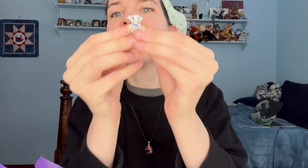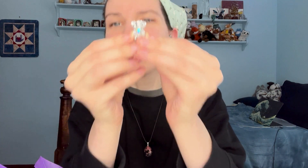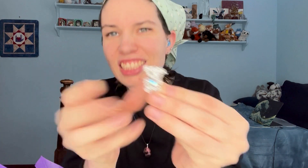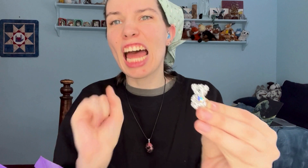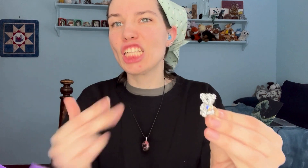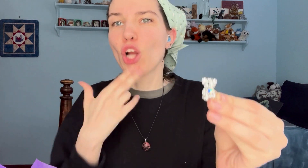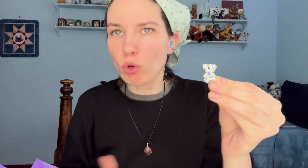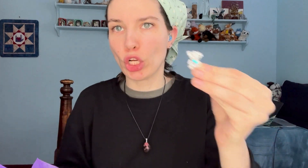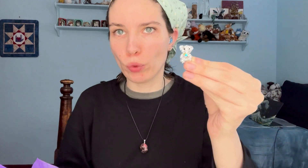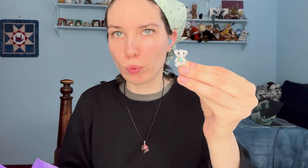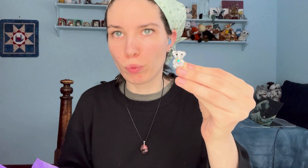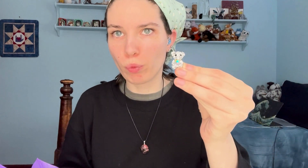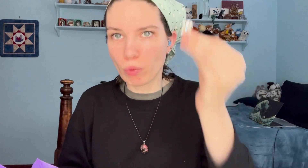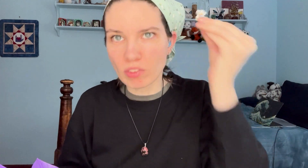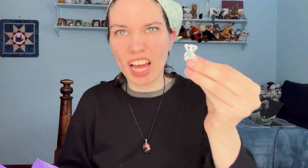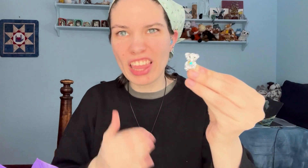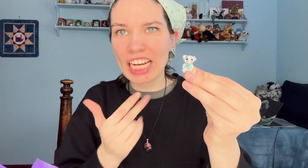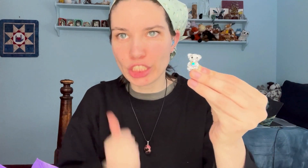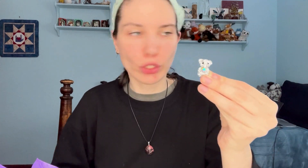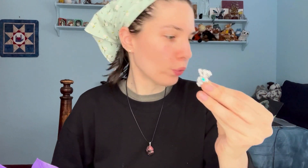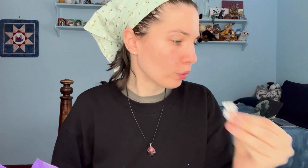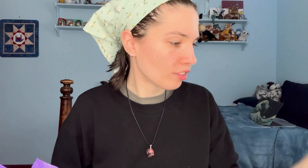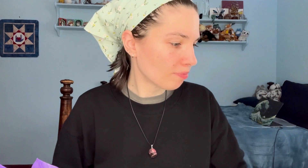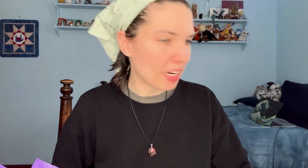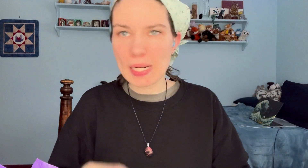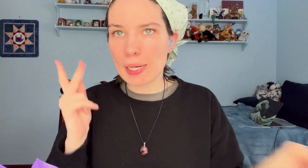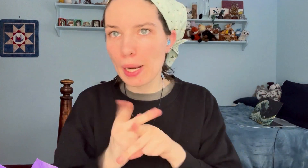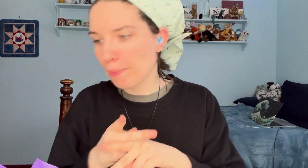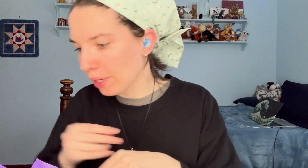That's so cute! That's cute! Keep!